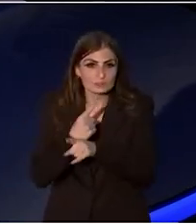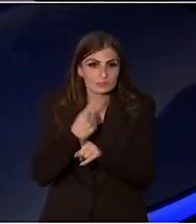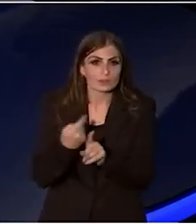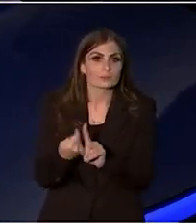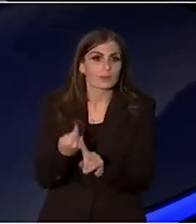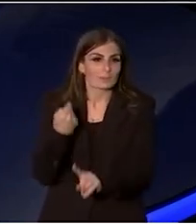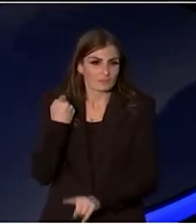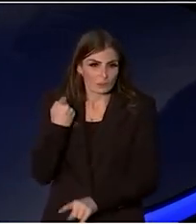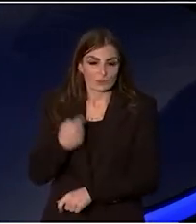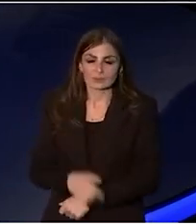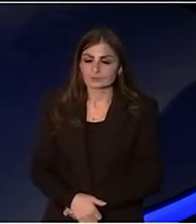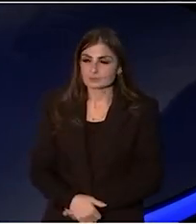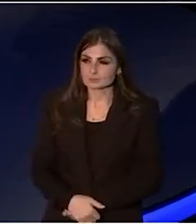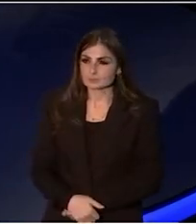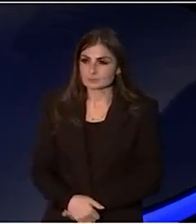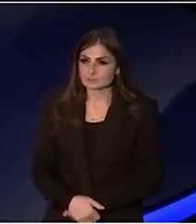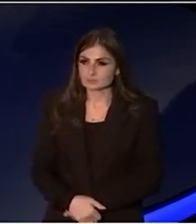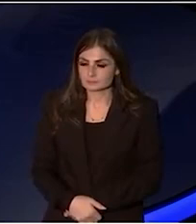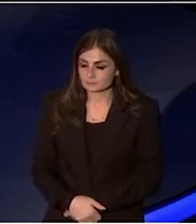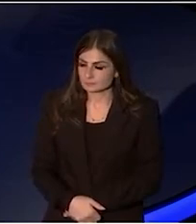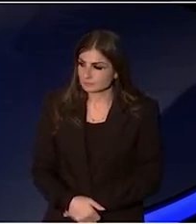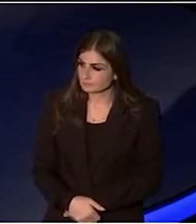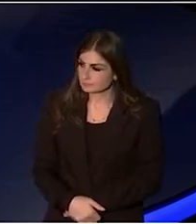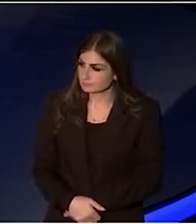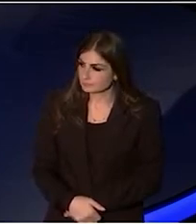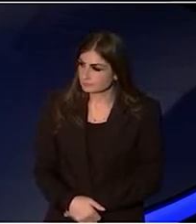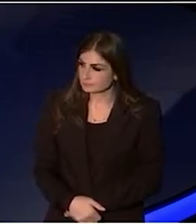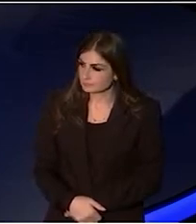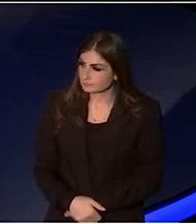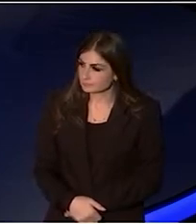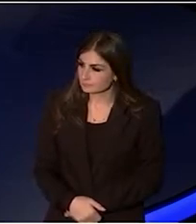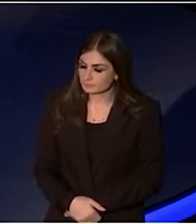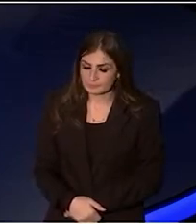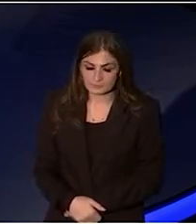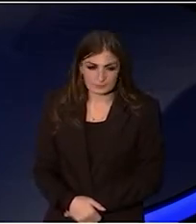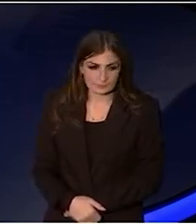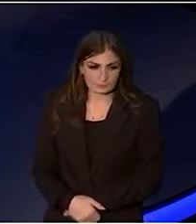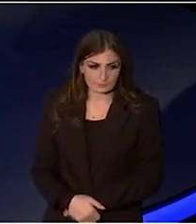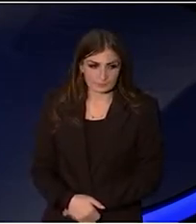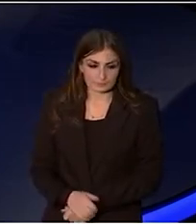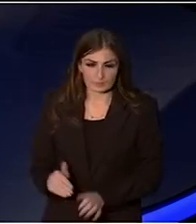But now, instead of having the old system of Australia